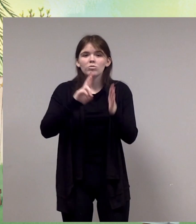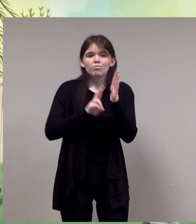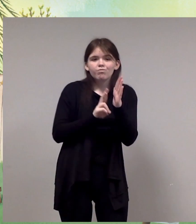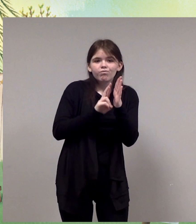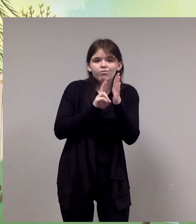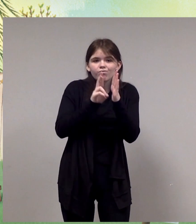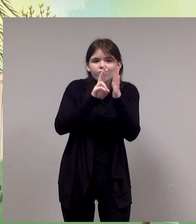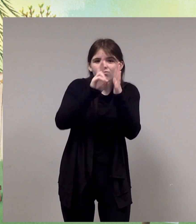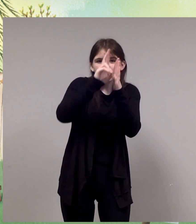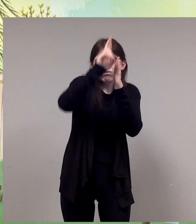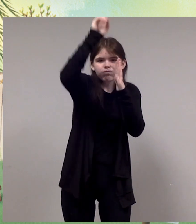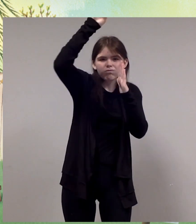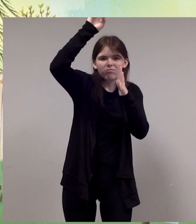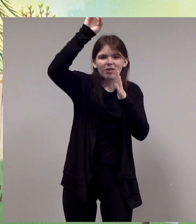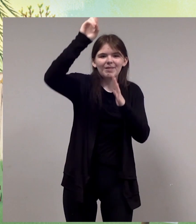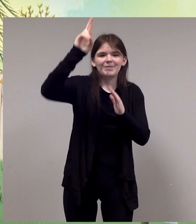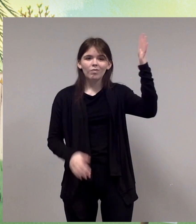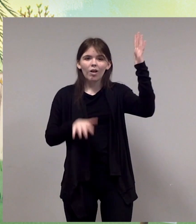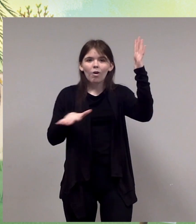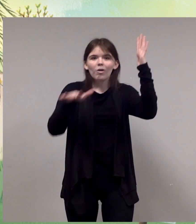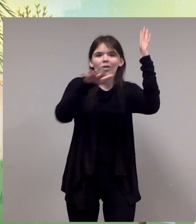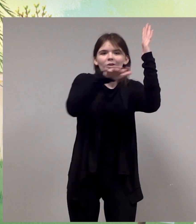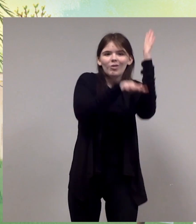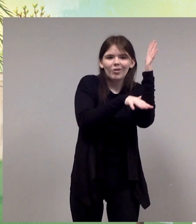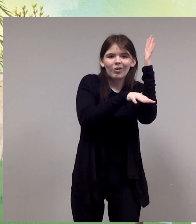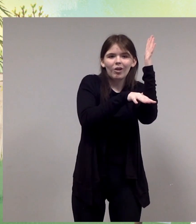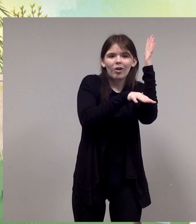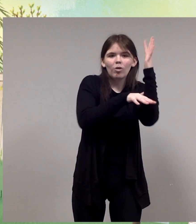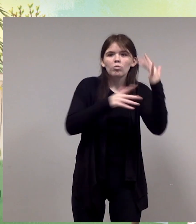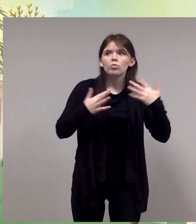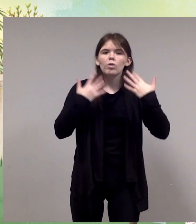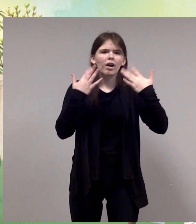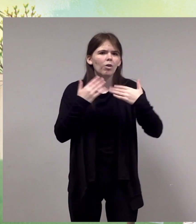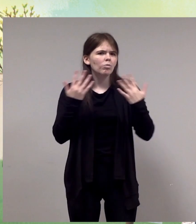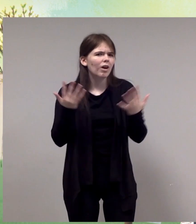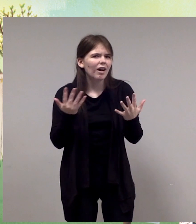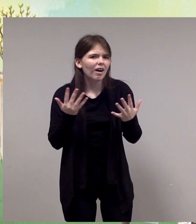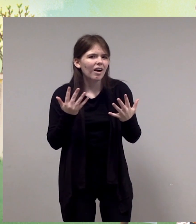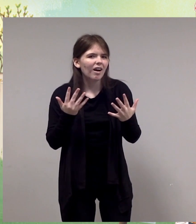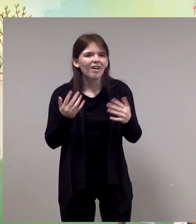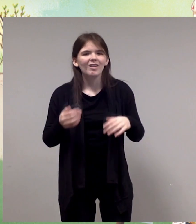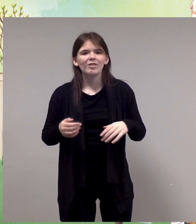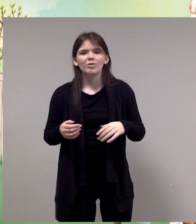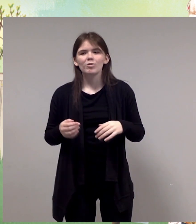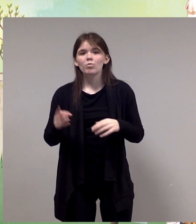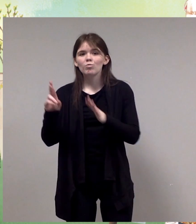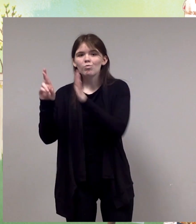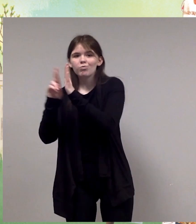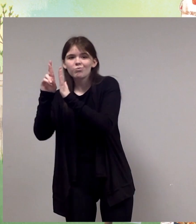A platform near the maple tree awaits the spaceship and its crew.